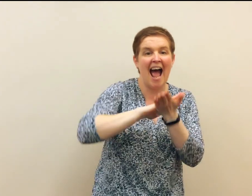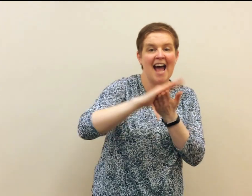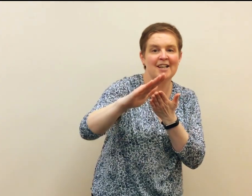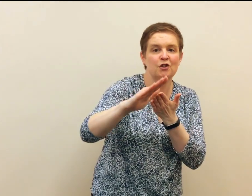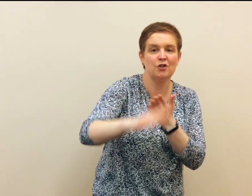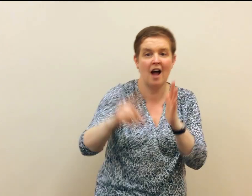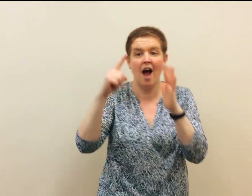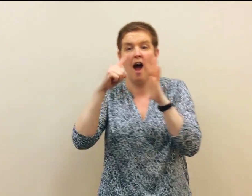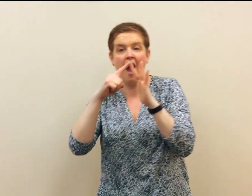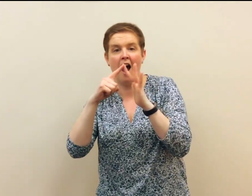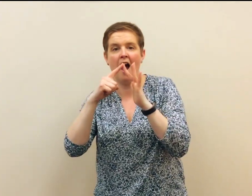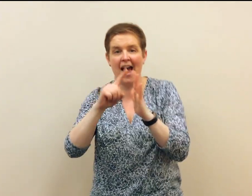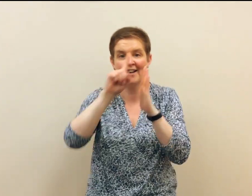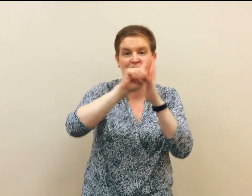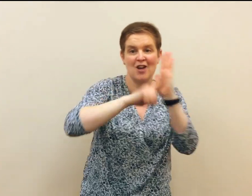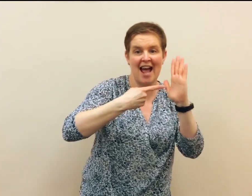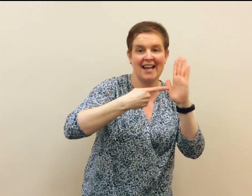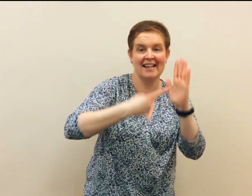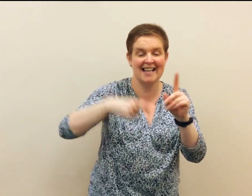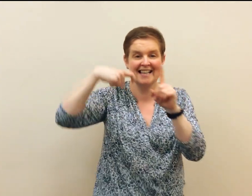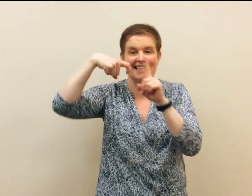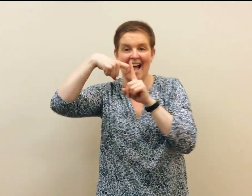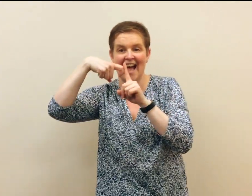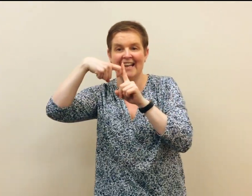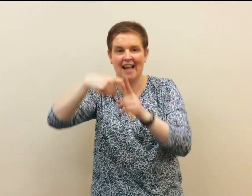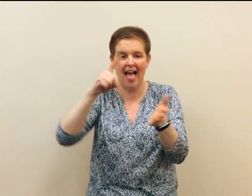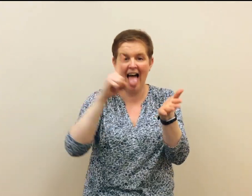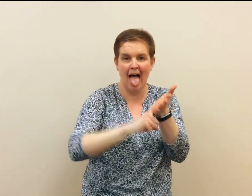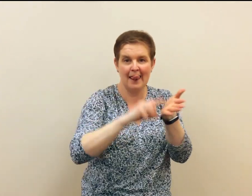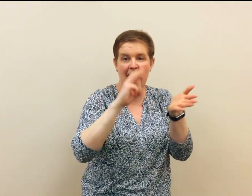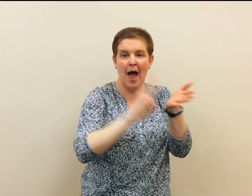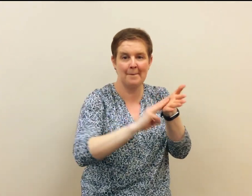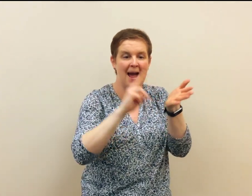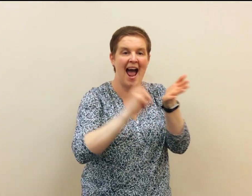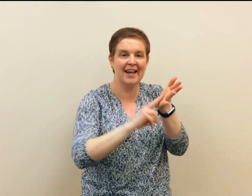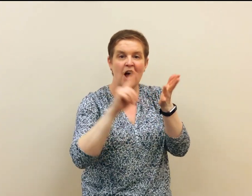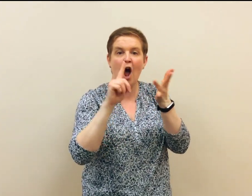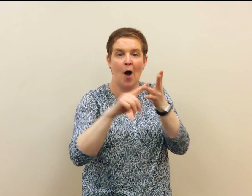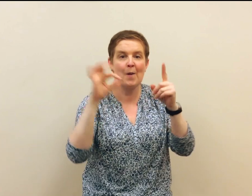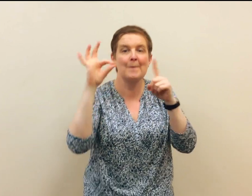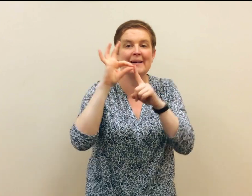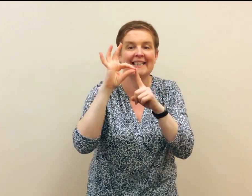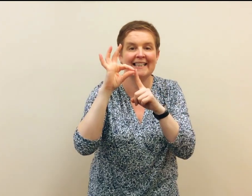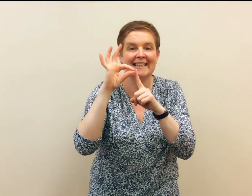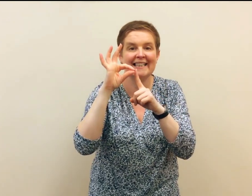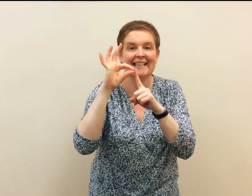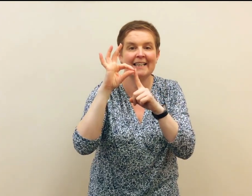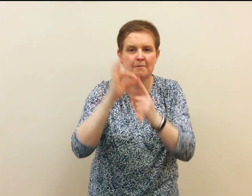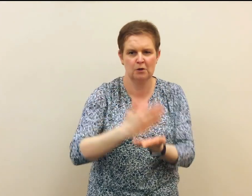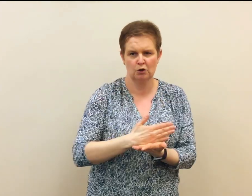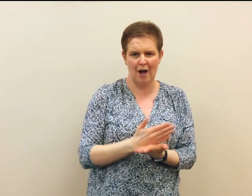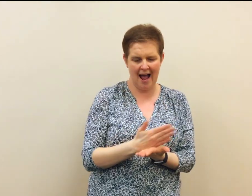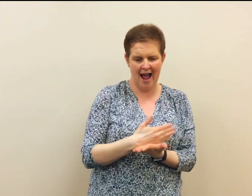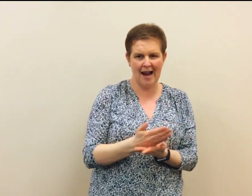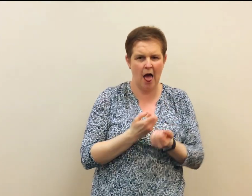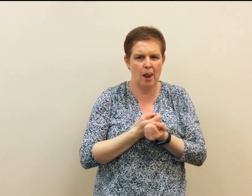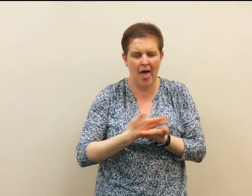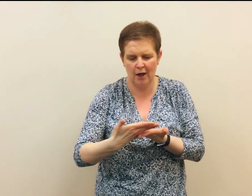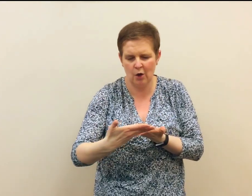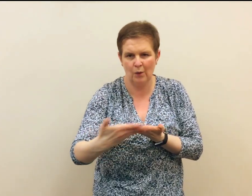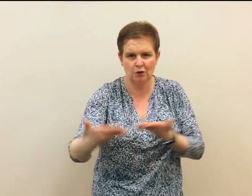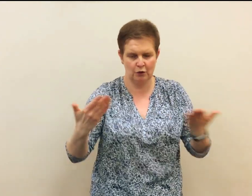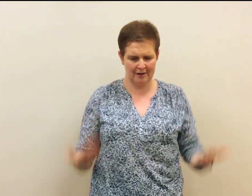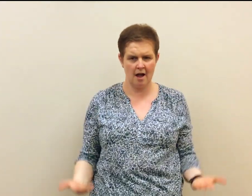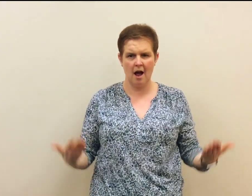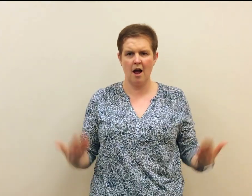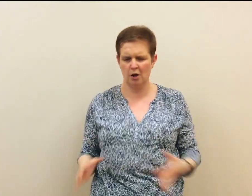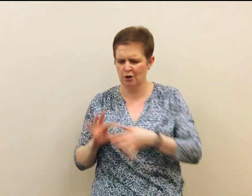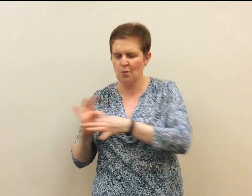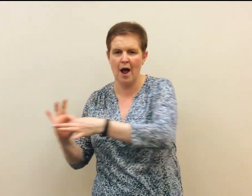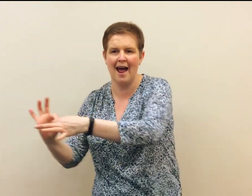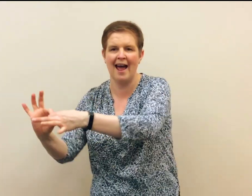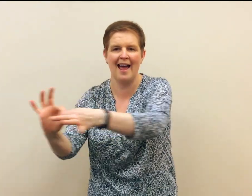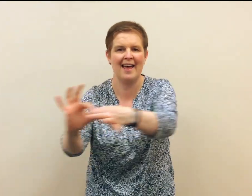H I J K LMNOP Share our language here together